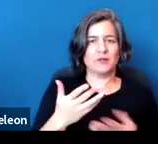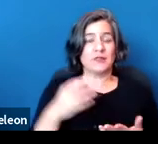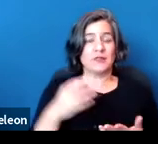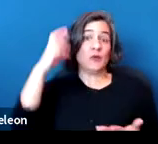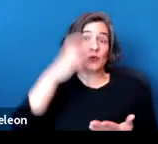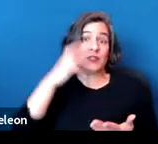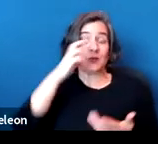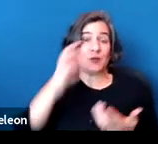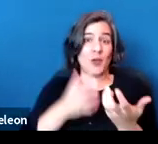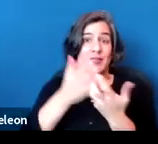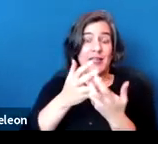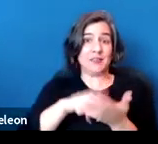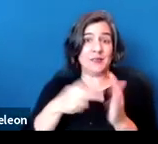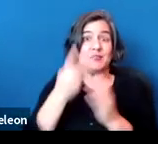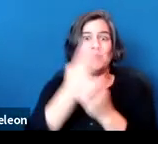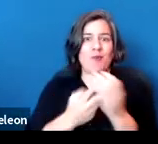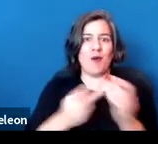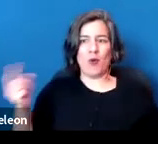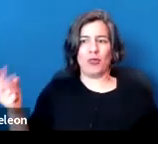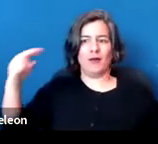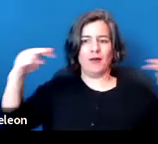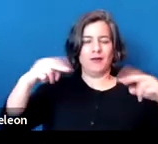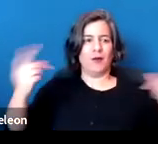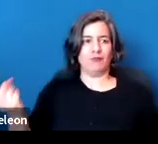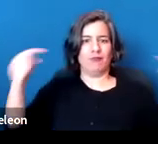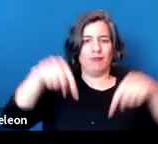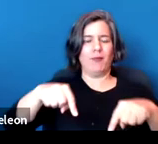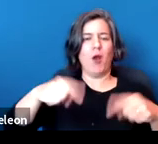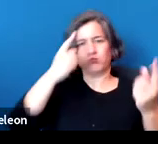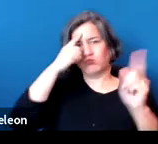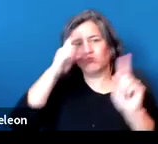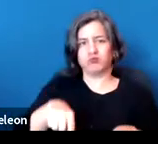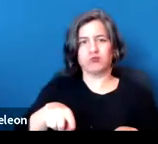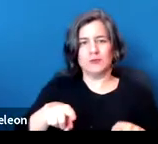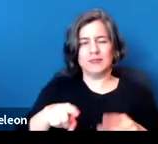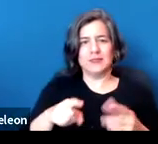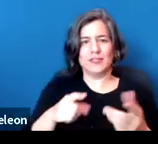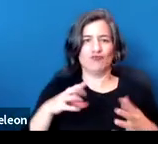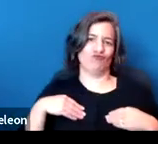both sides will come together and figure out a solution to the actual logistics